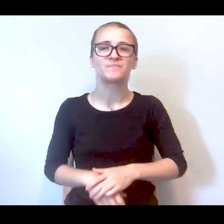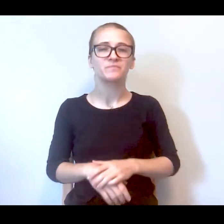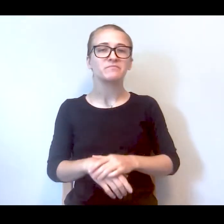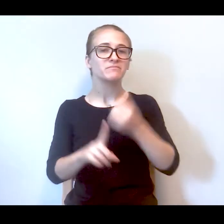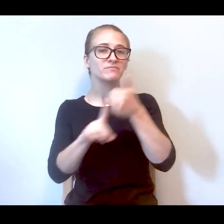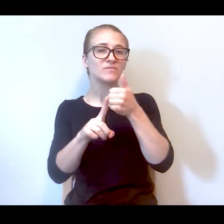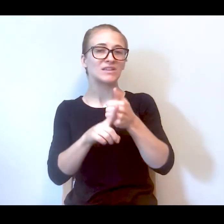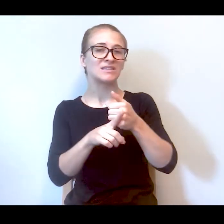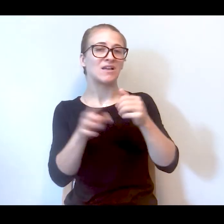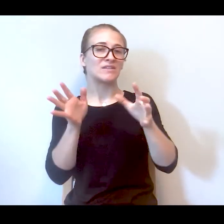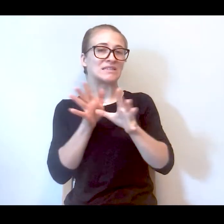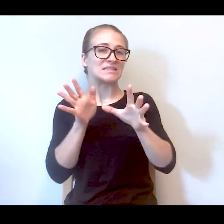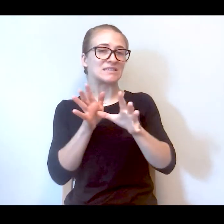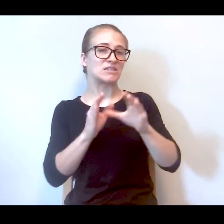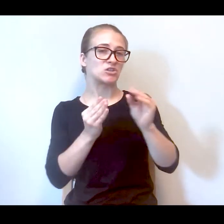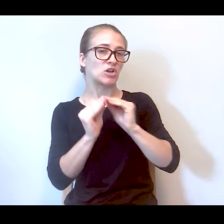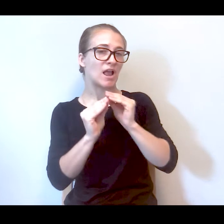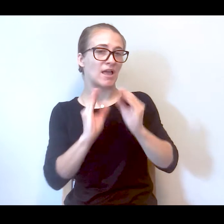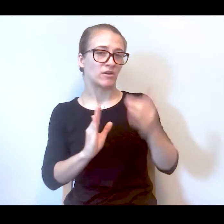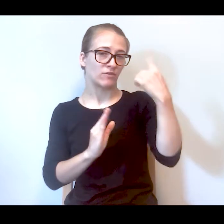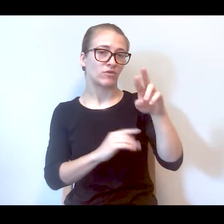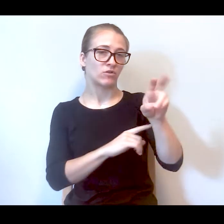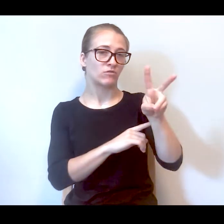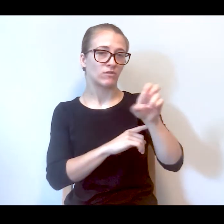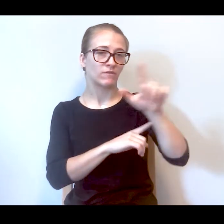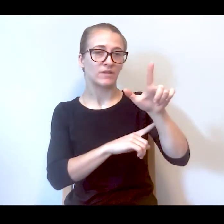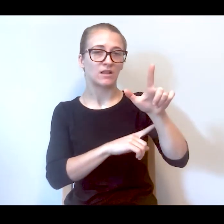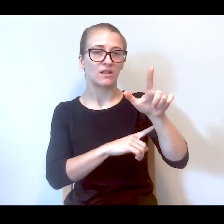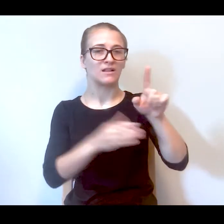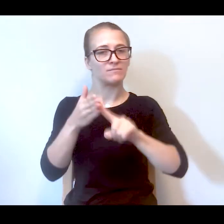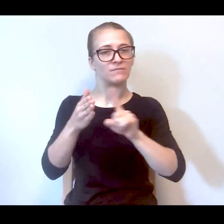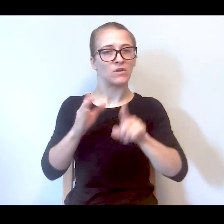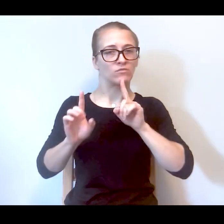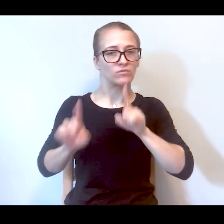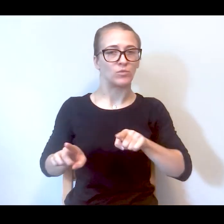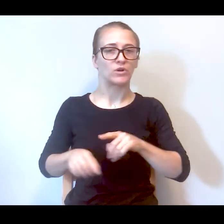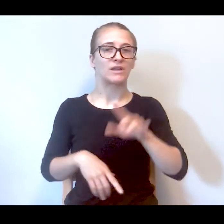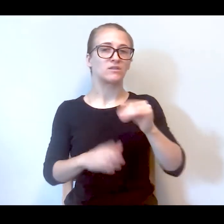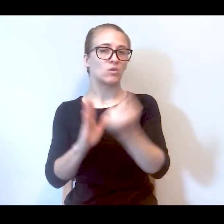She currently serves as senior editor at reveal, a